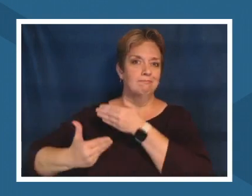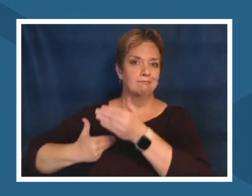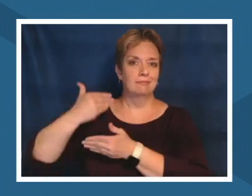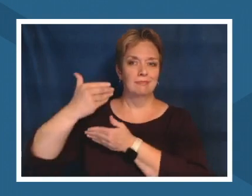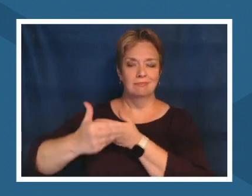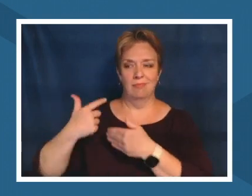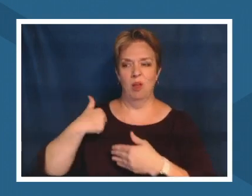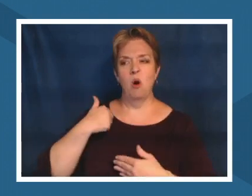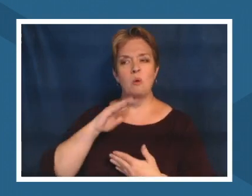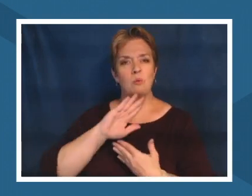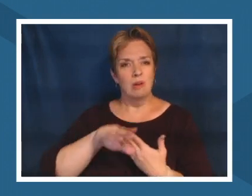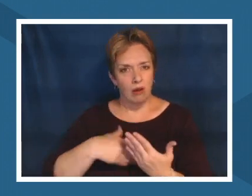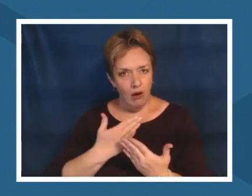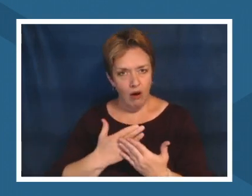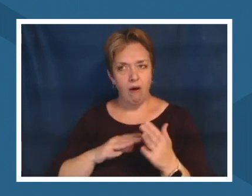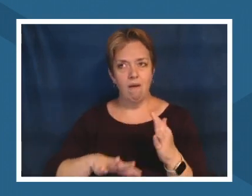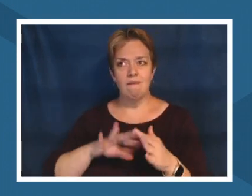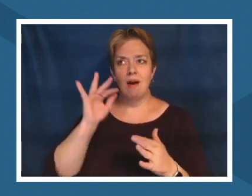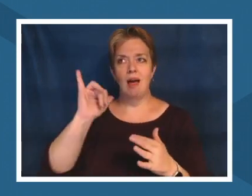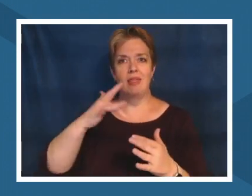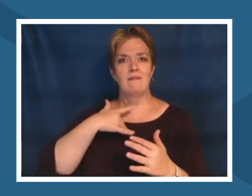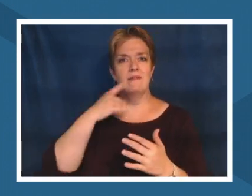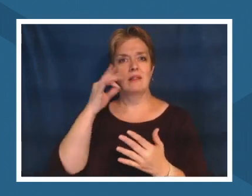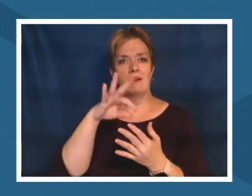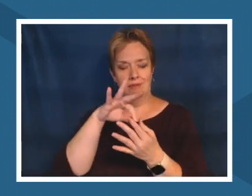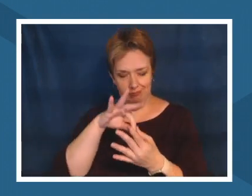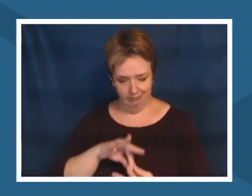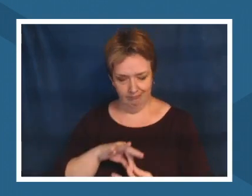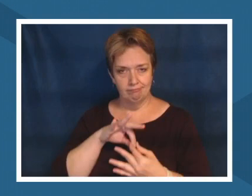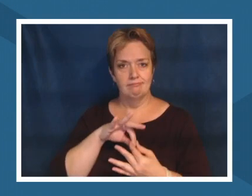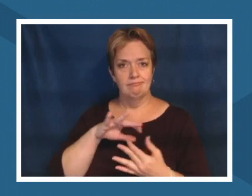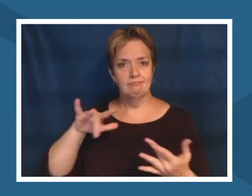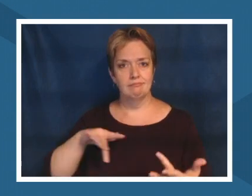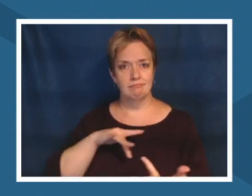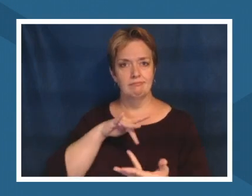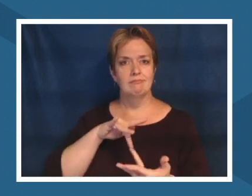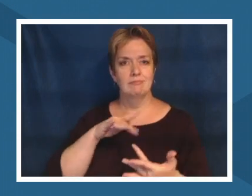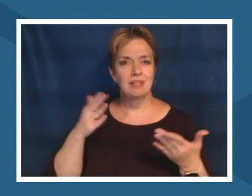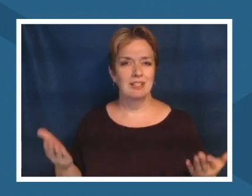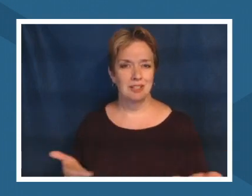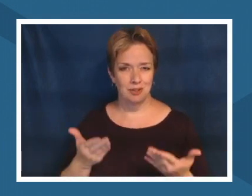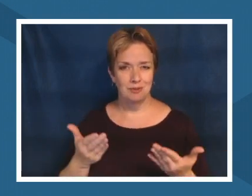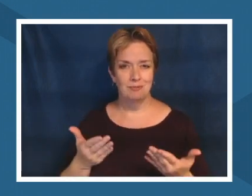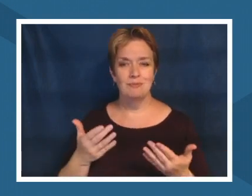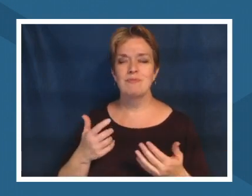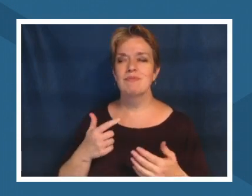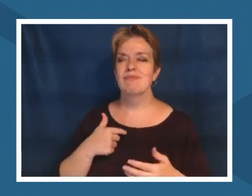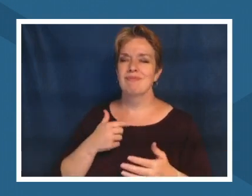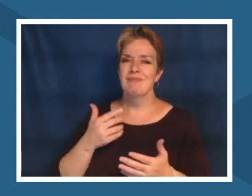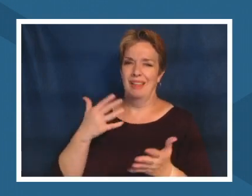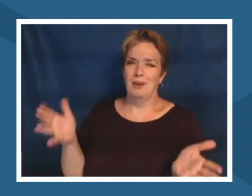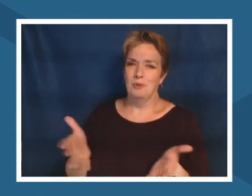i always try to make sure i find time to really have my students get to know the